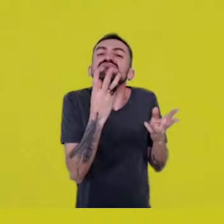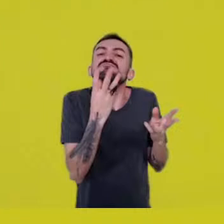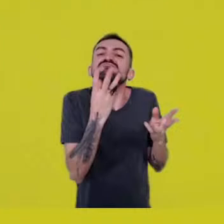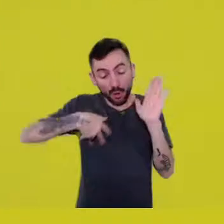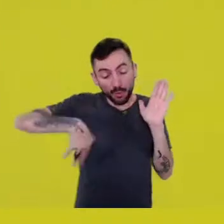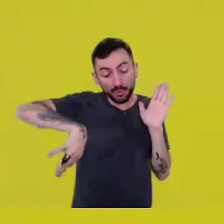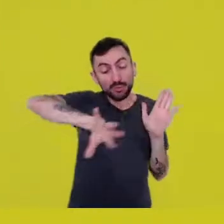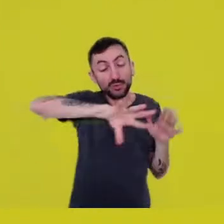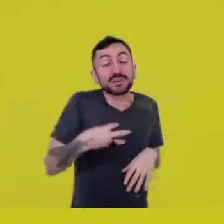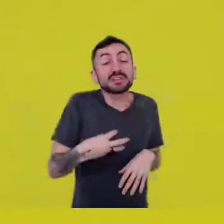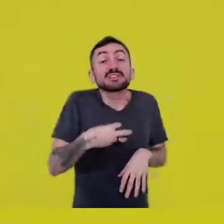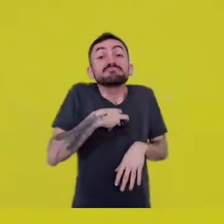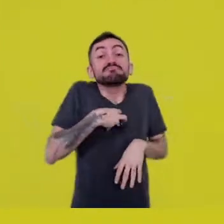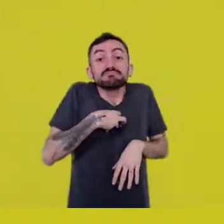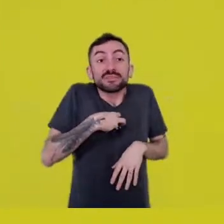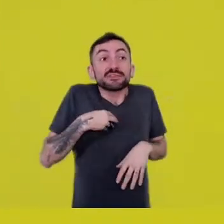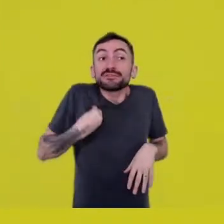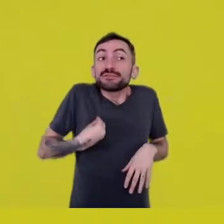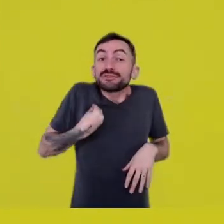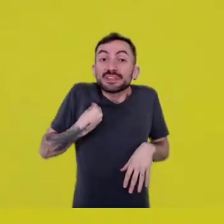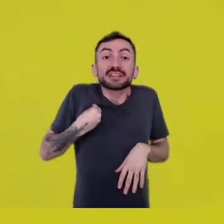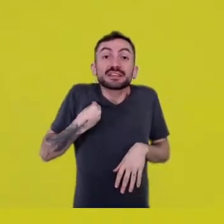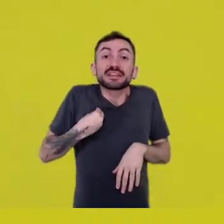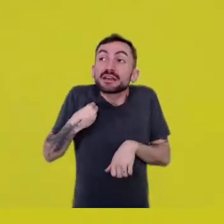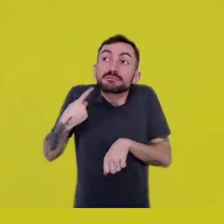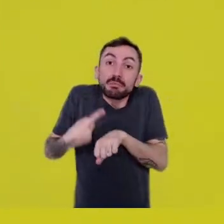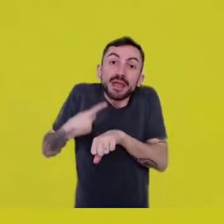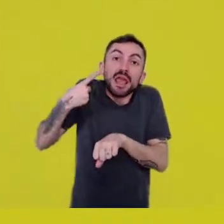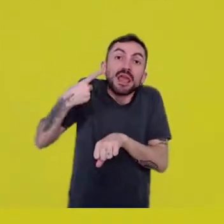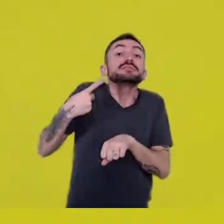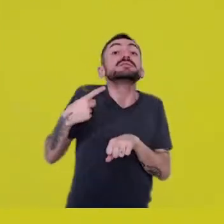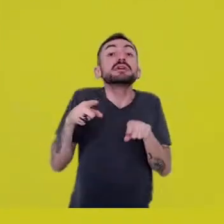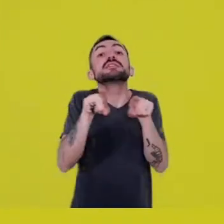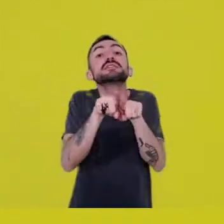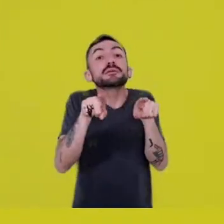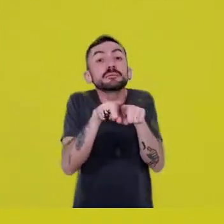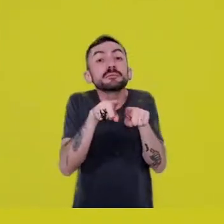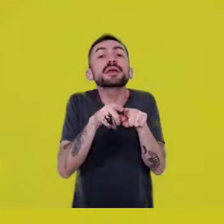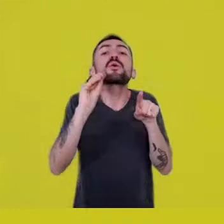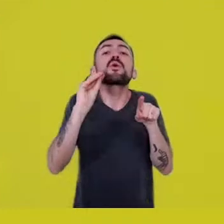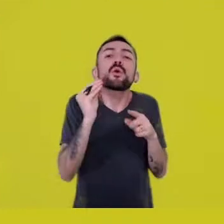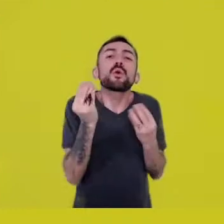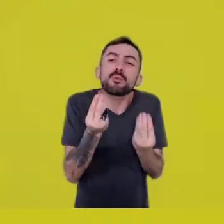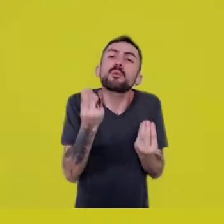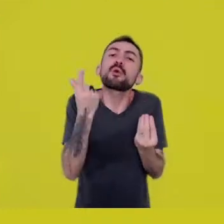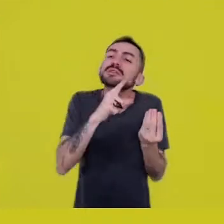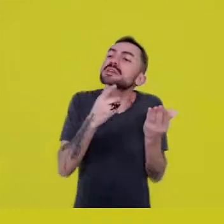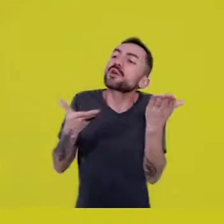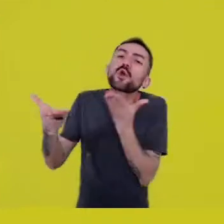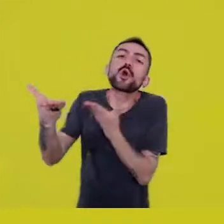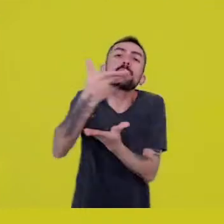of being alive and sharing the social experience of living.